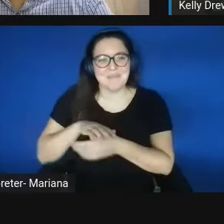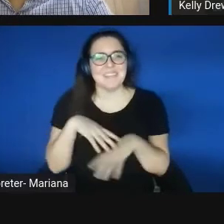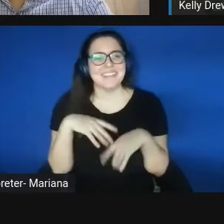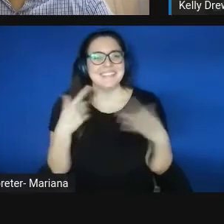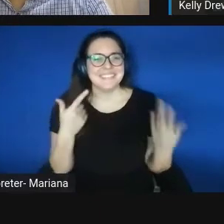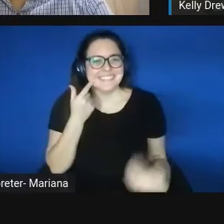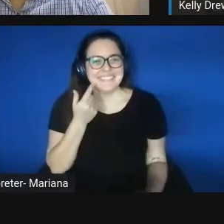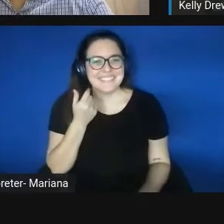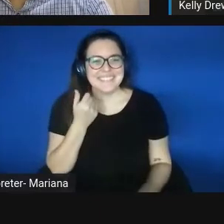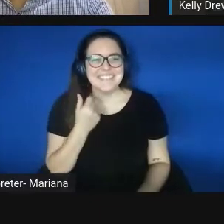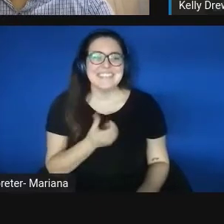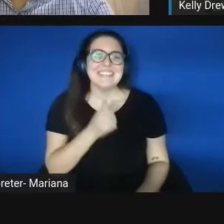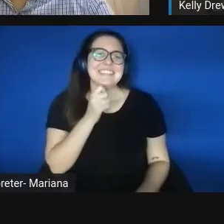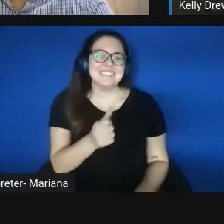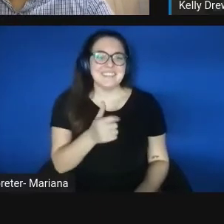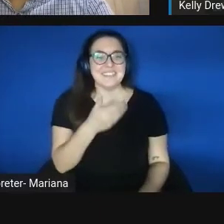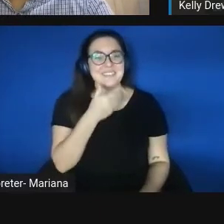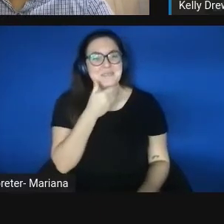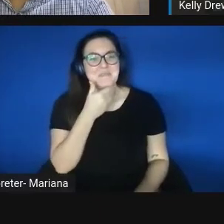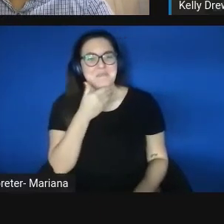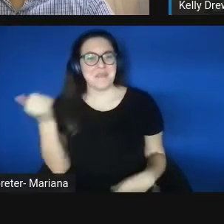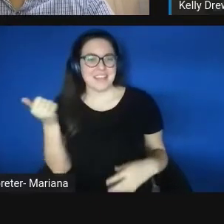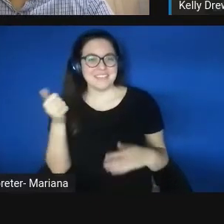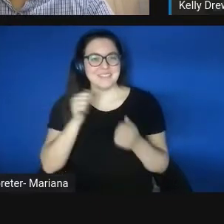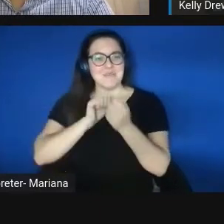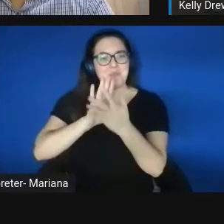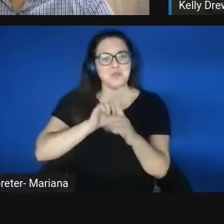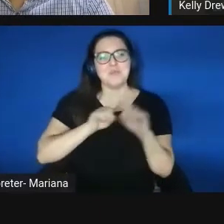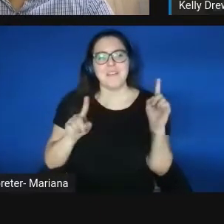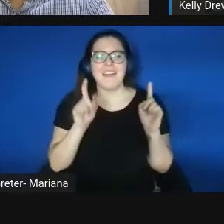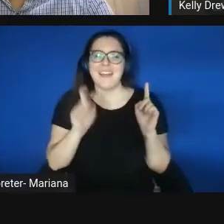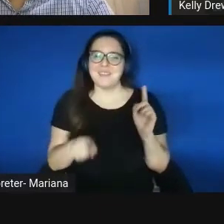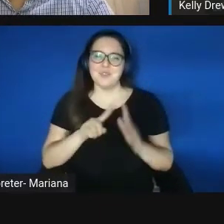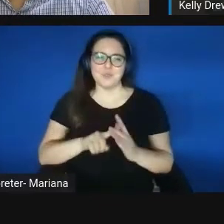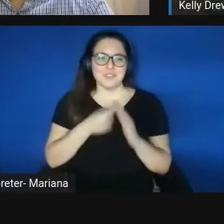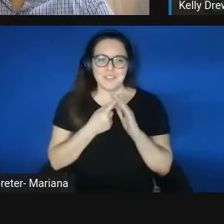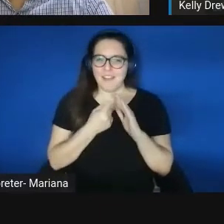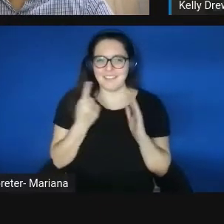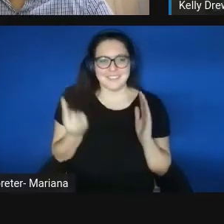It's not ideal, but you've got to start somewhere. And I really look forward to building